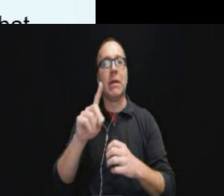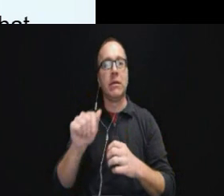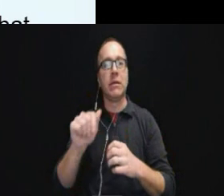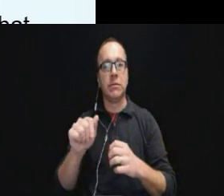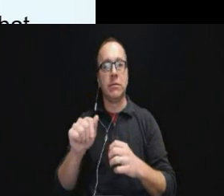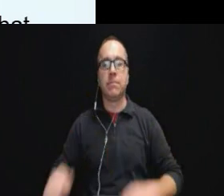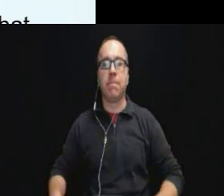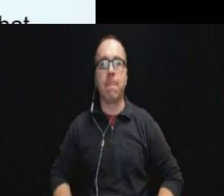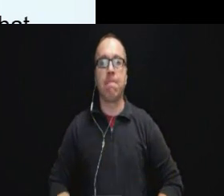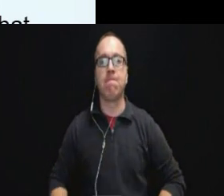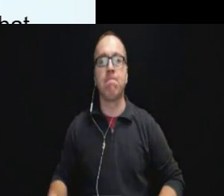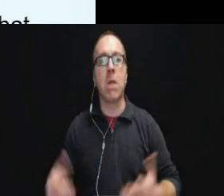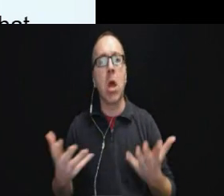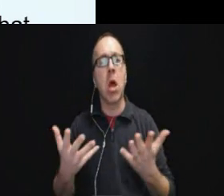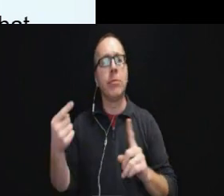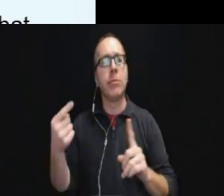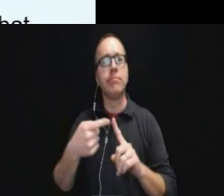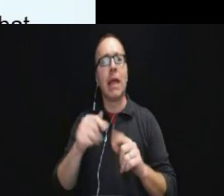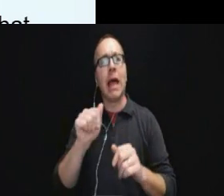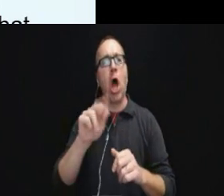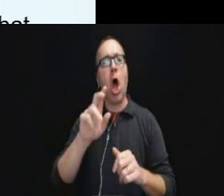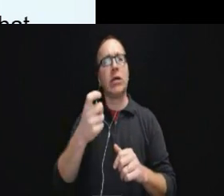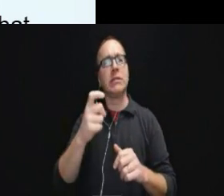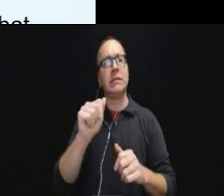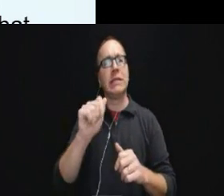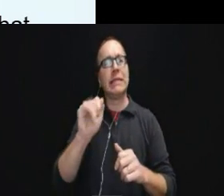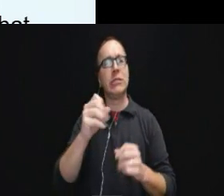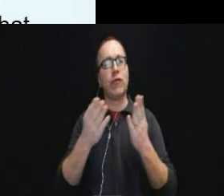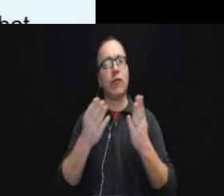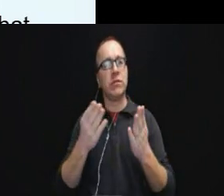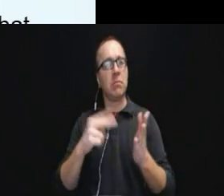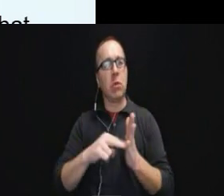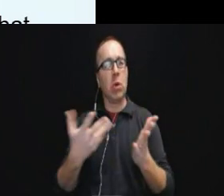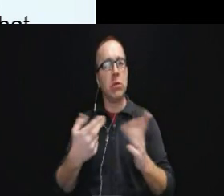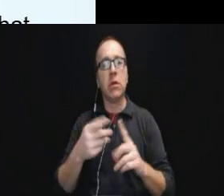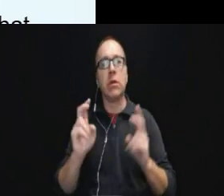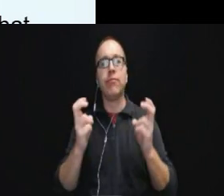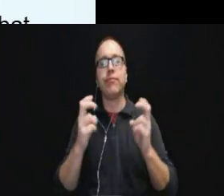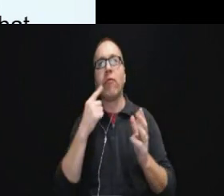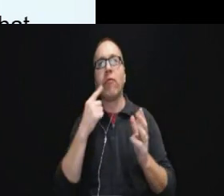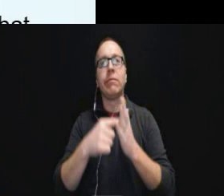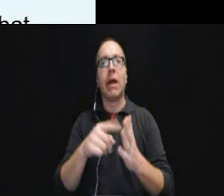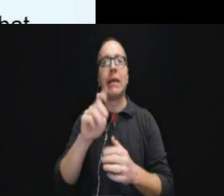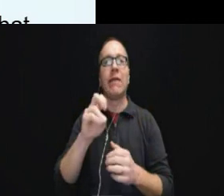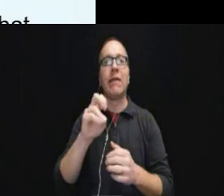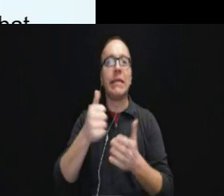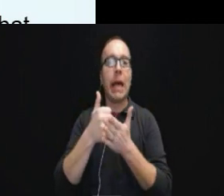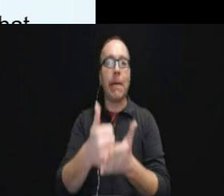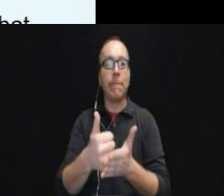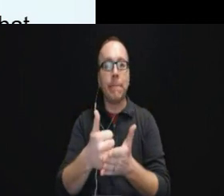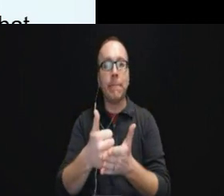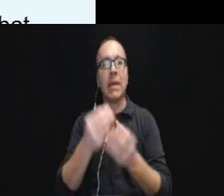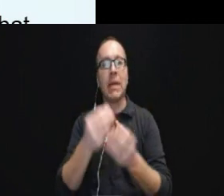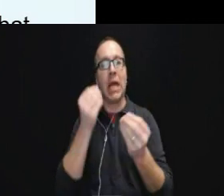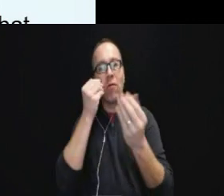So what are auxiliary aids and services? Really they are things that are devices that help make information and content available.